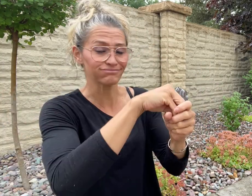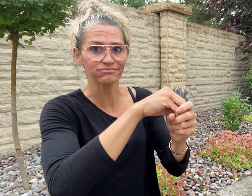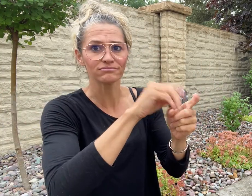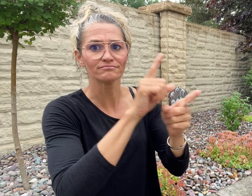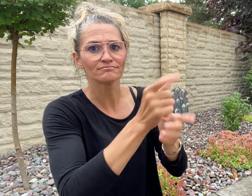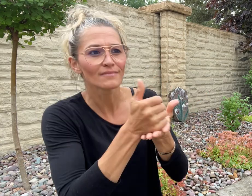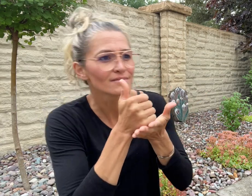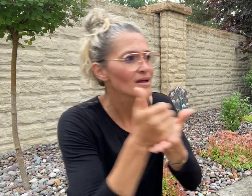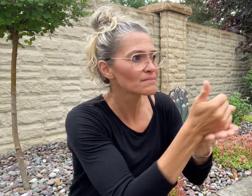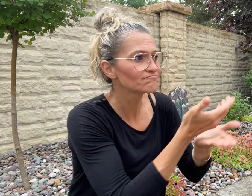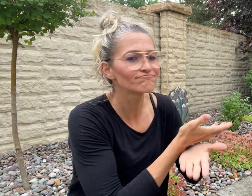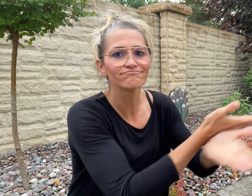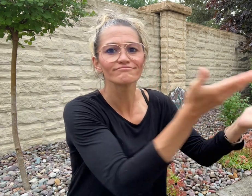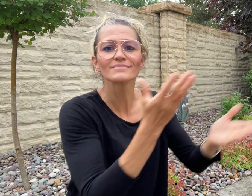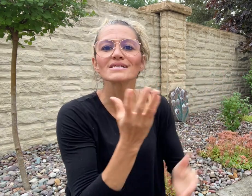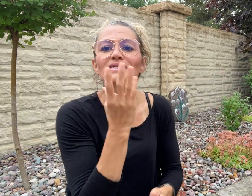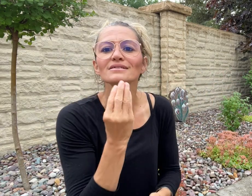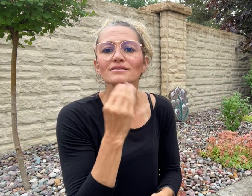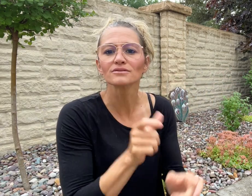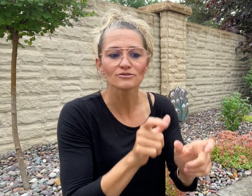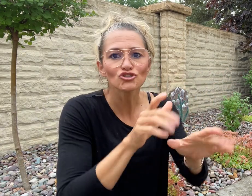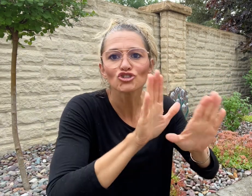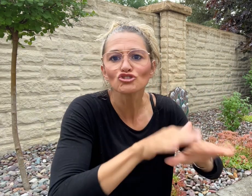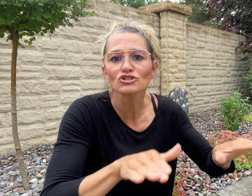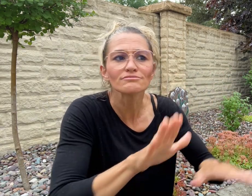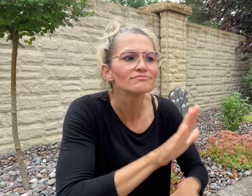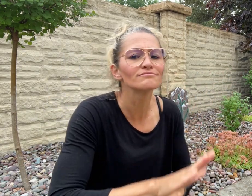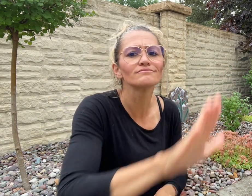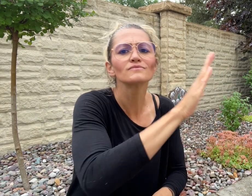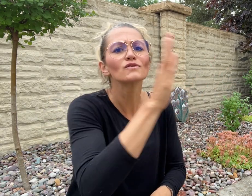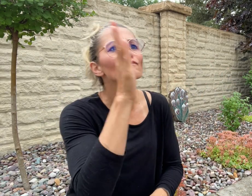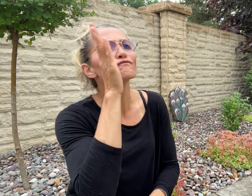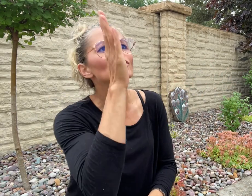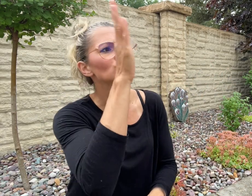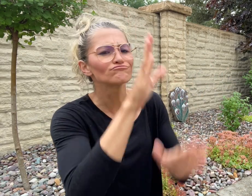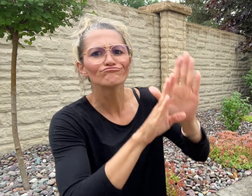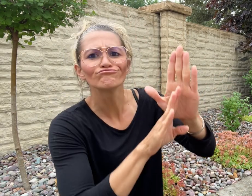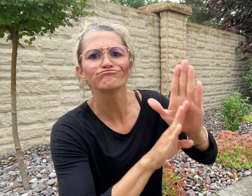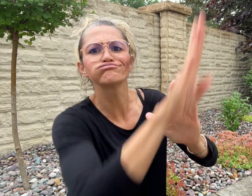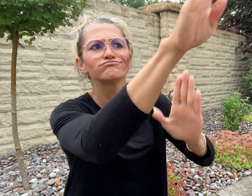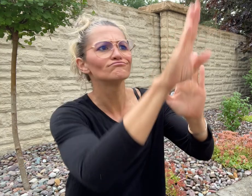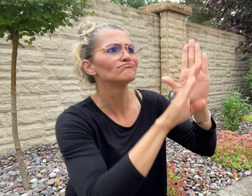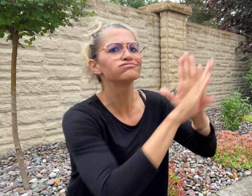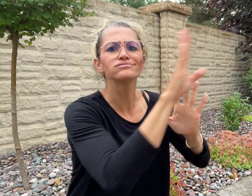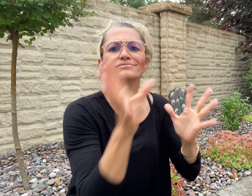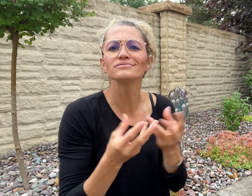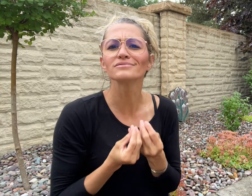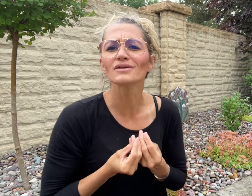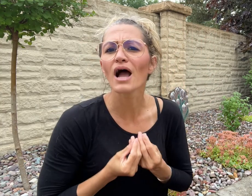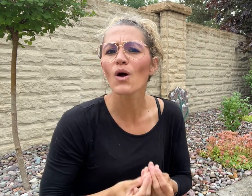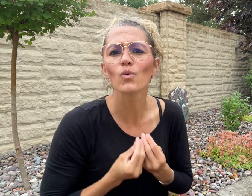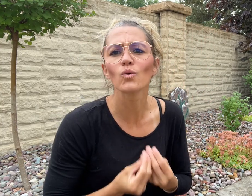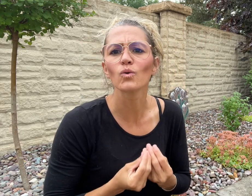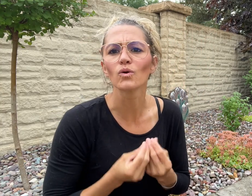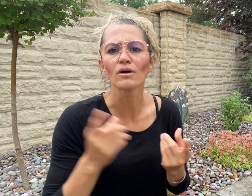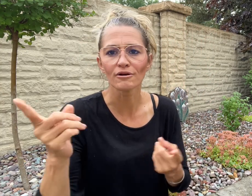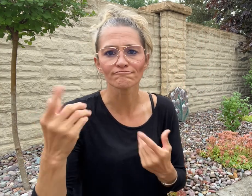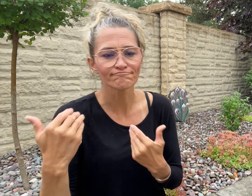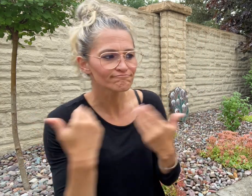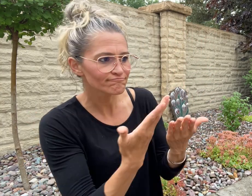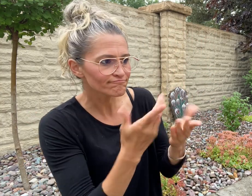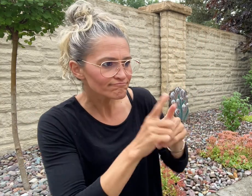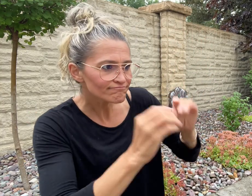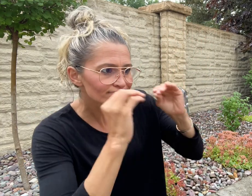success of Israeli children by giving them